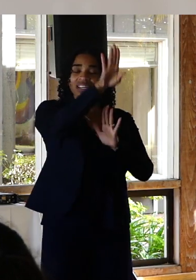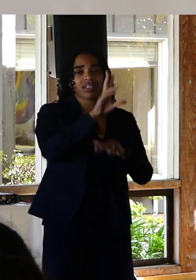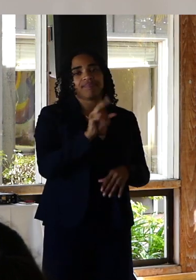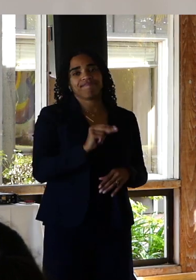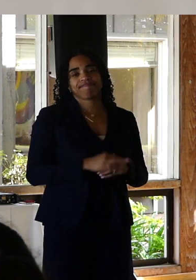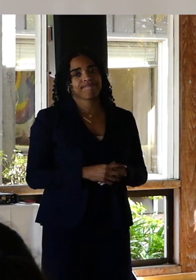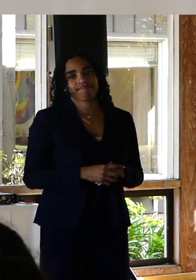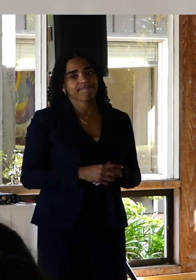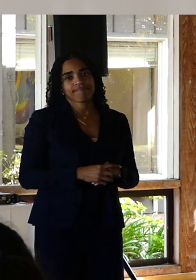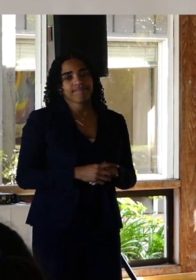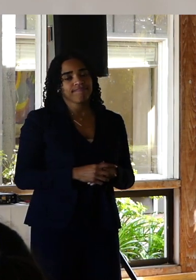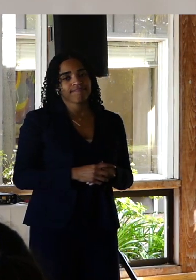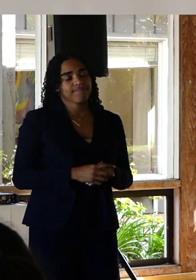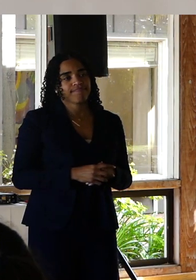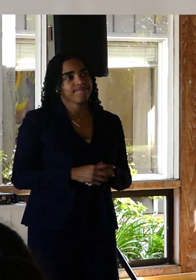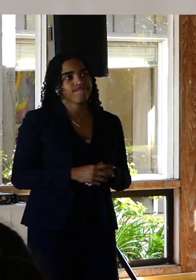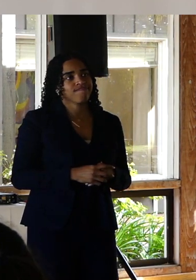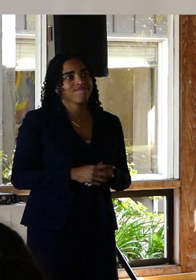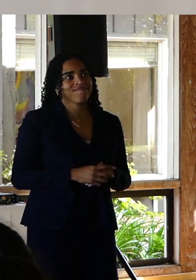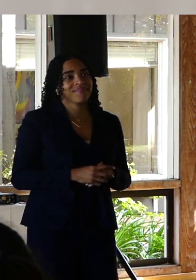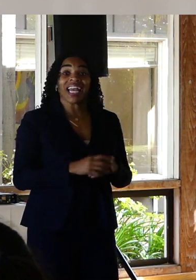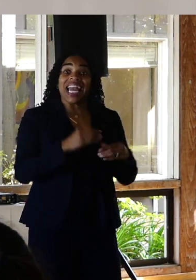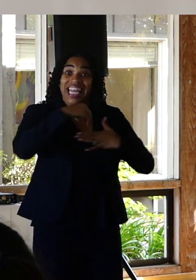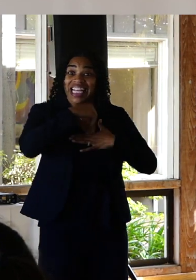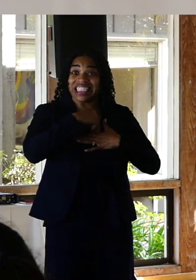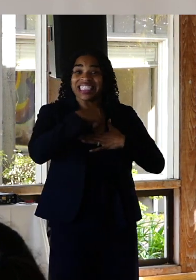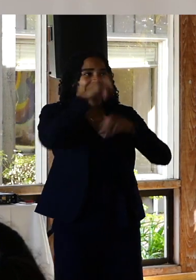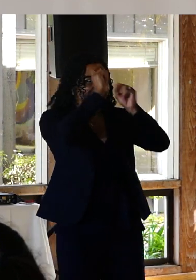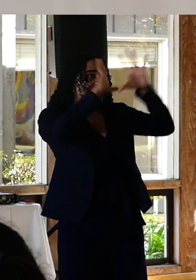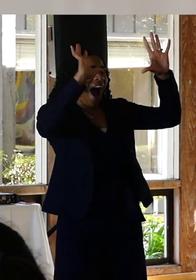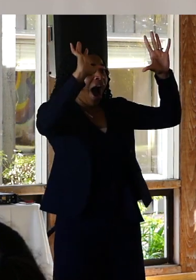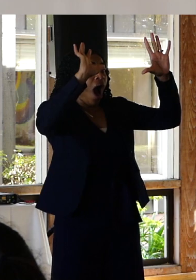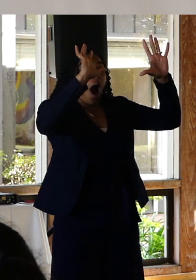Because that relief of survival that giddy optimism that somehow your brain